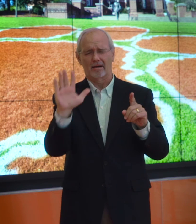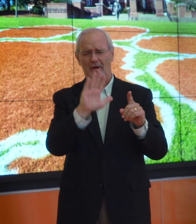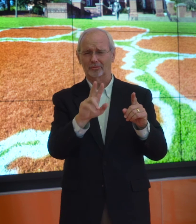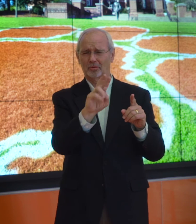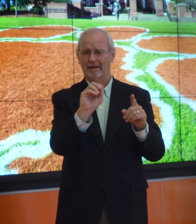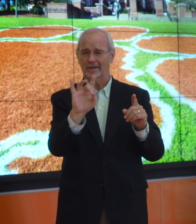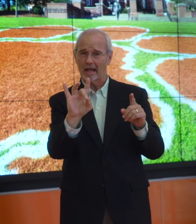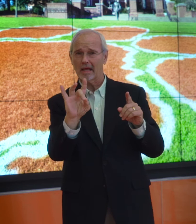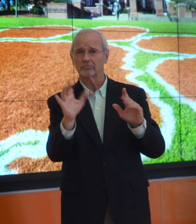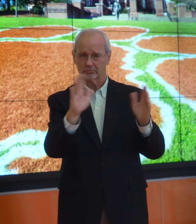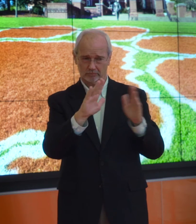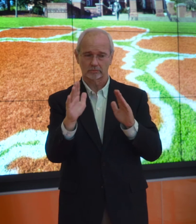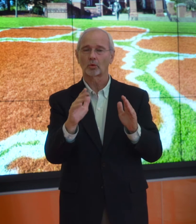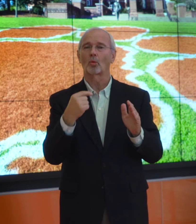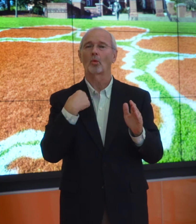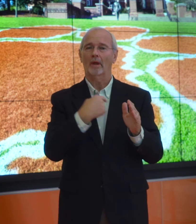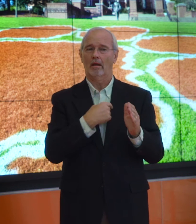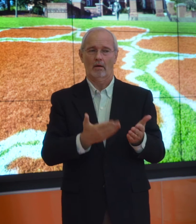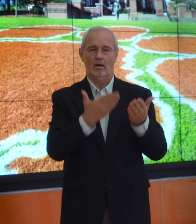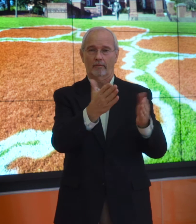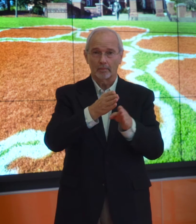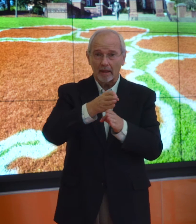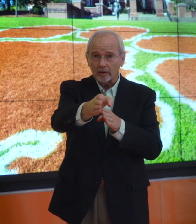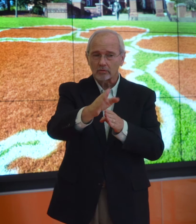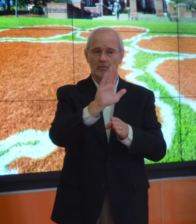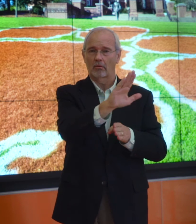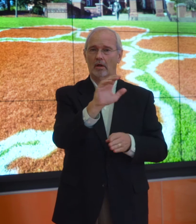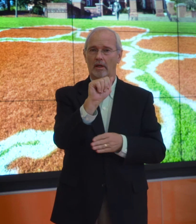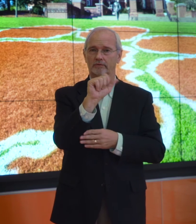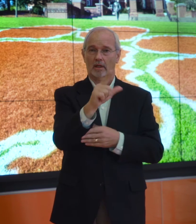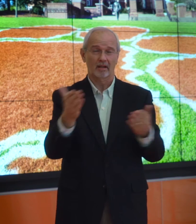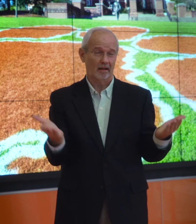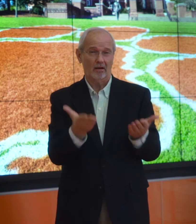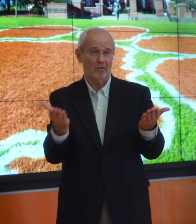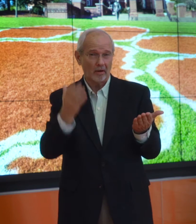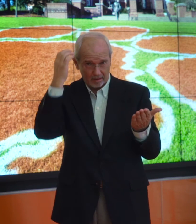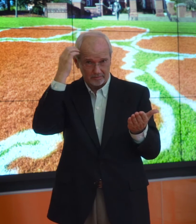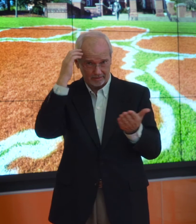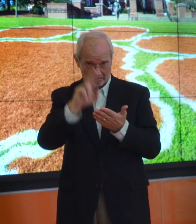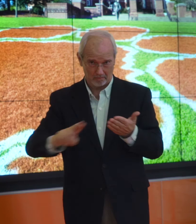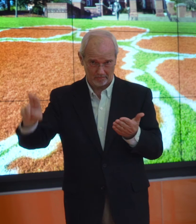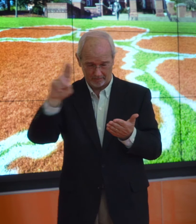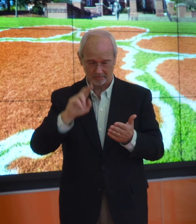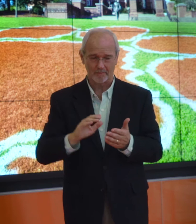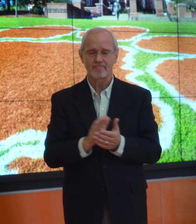Finally, in 2008 we offered a major here in ASL at Clemson.